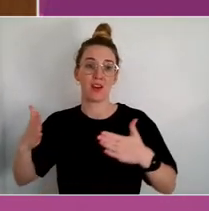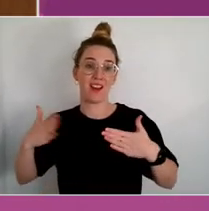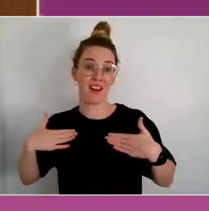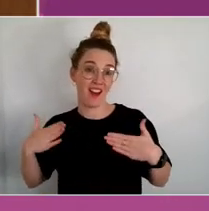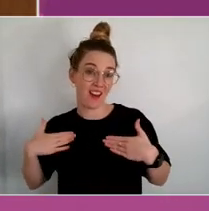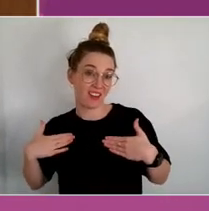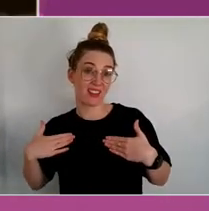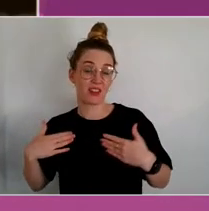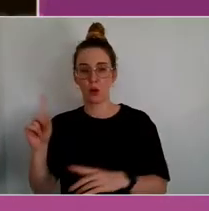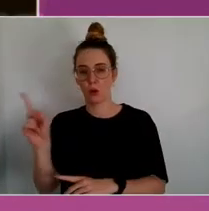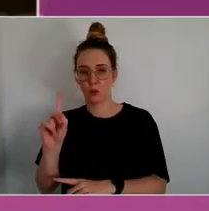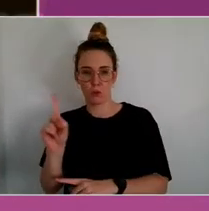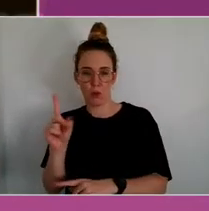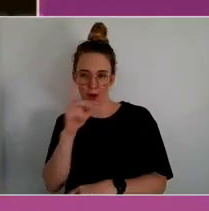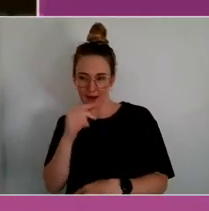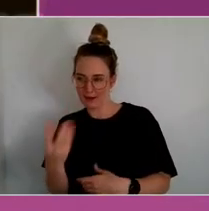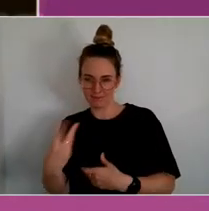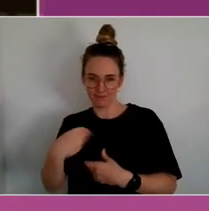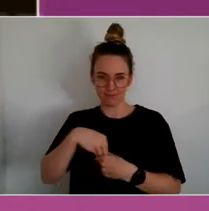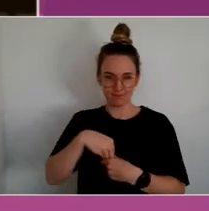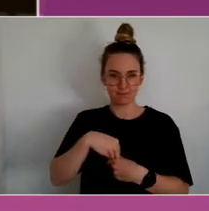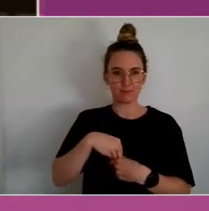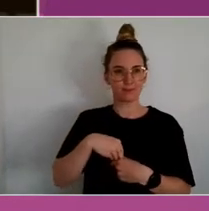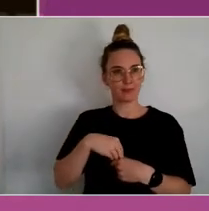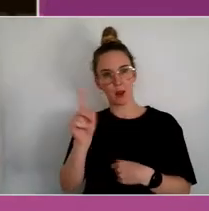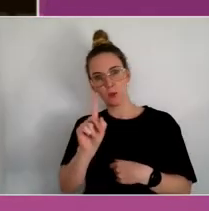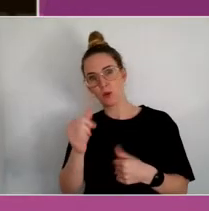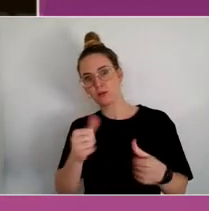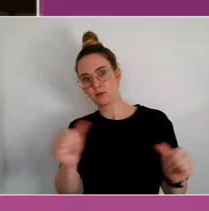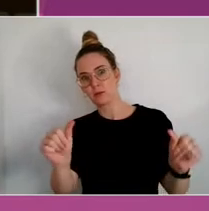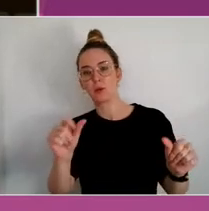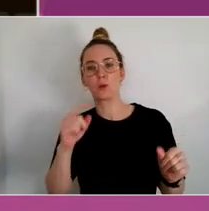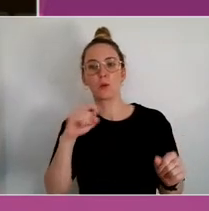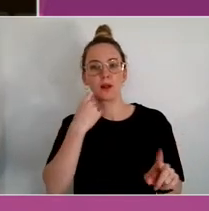That's really interesting point, that notion you take something that